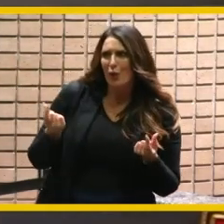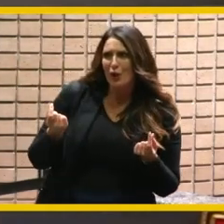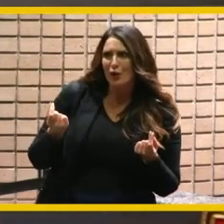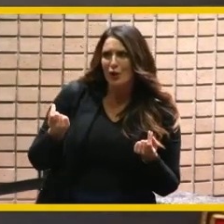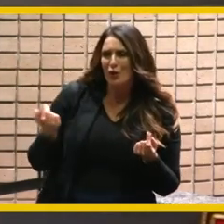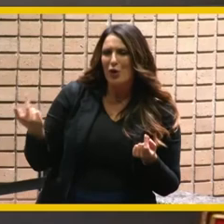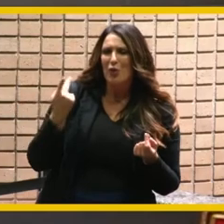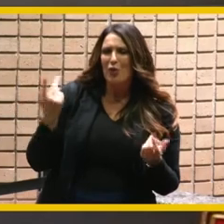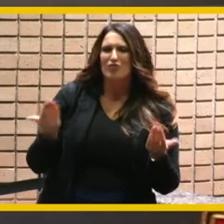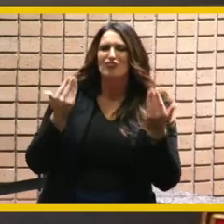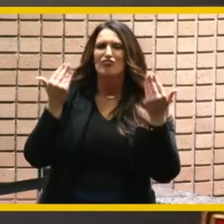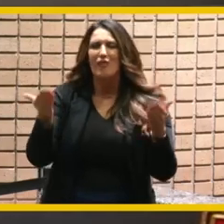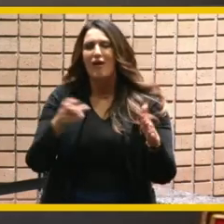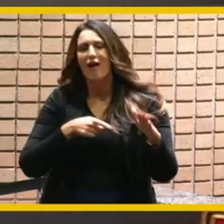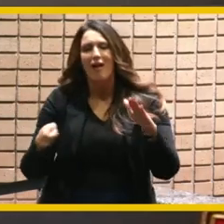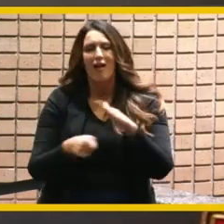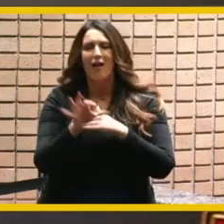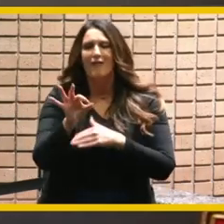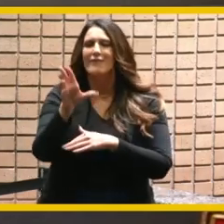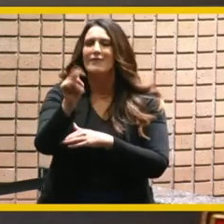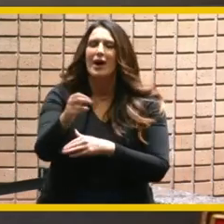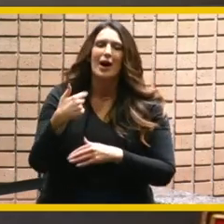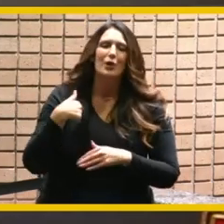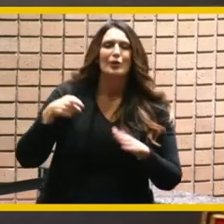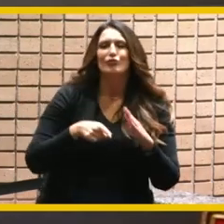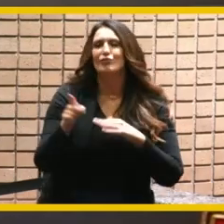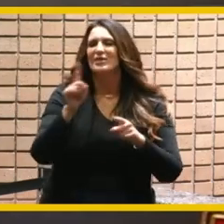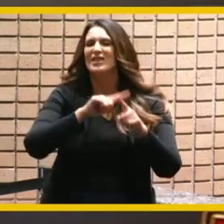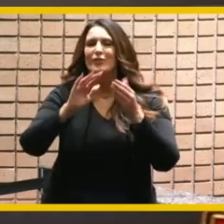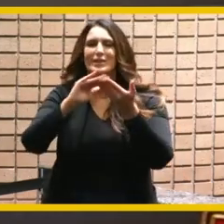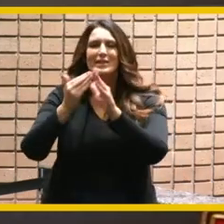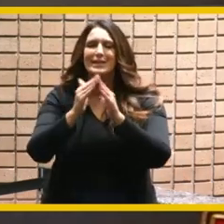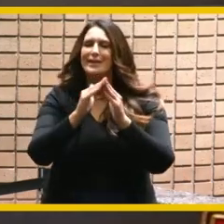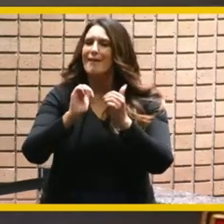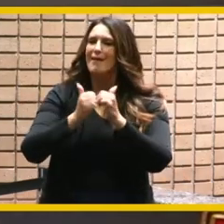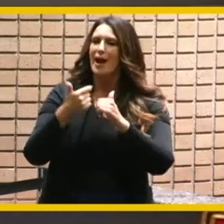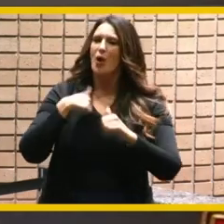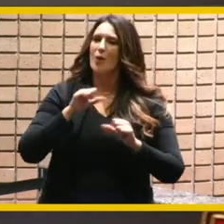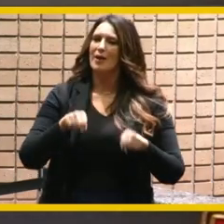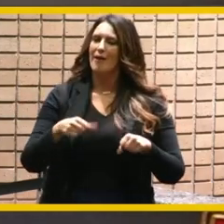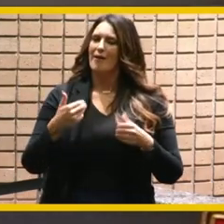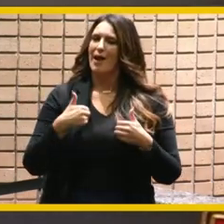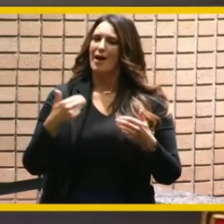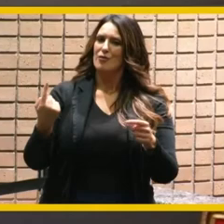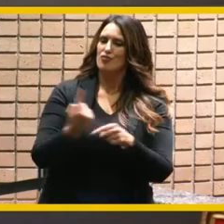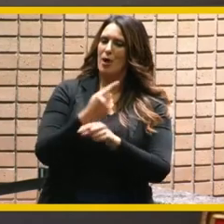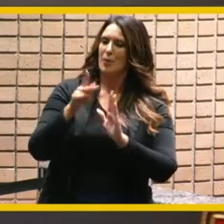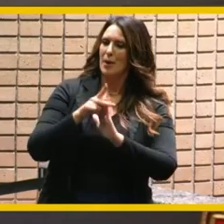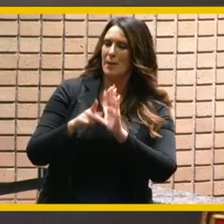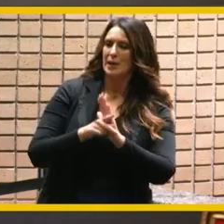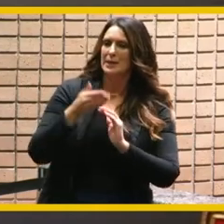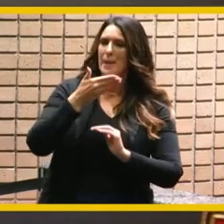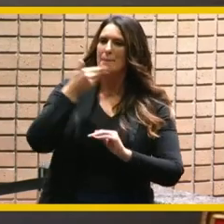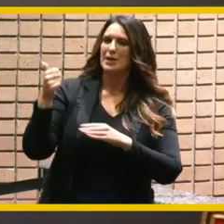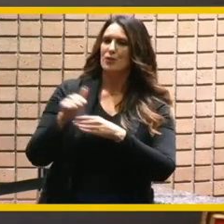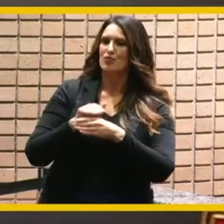some intelligence for best practices well what happened in arizona luckily didn't stay in arizona